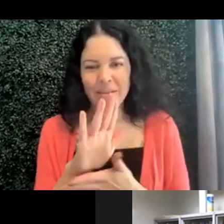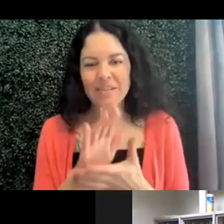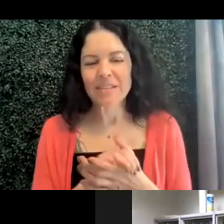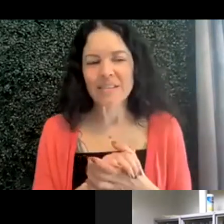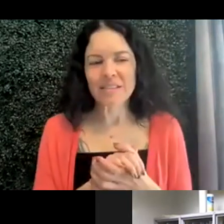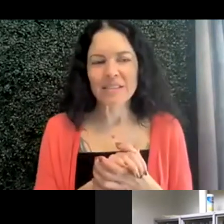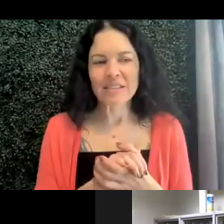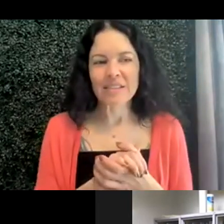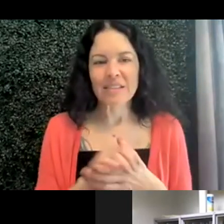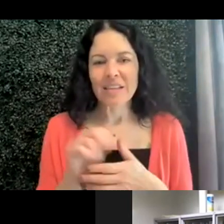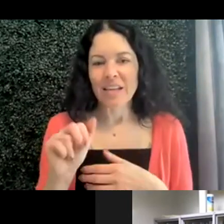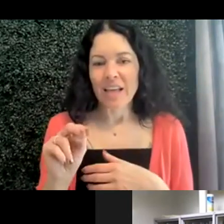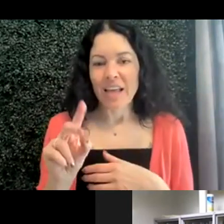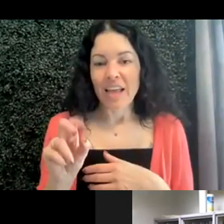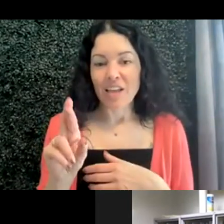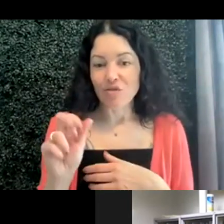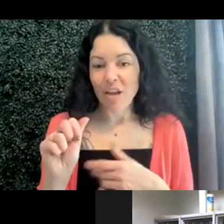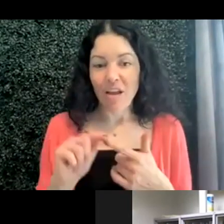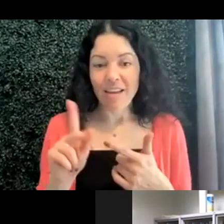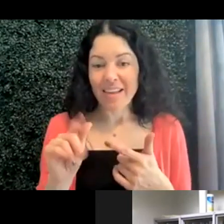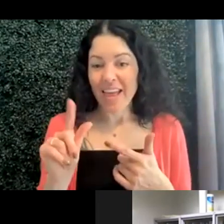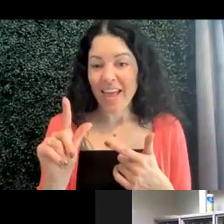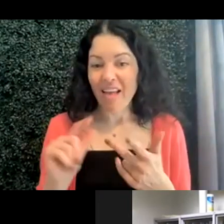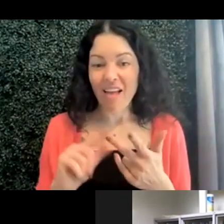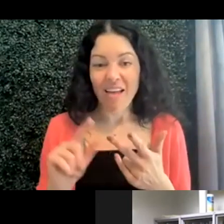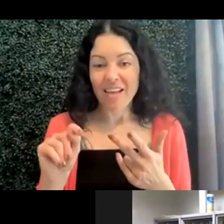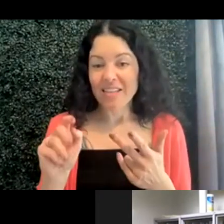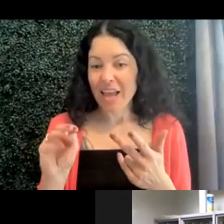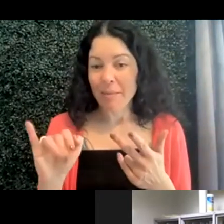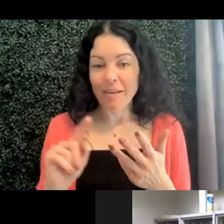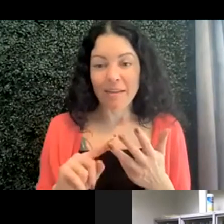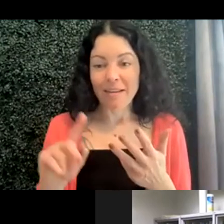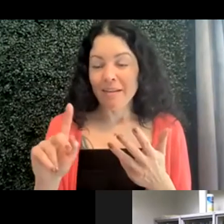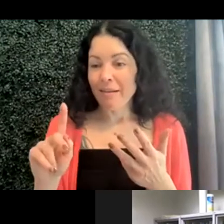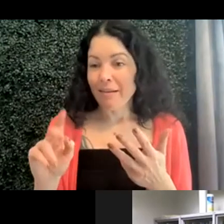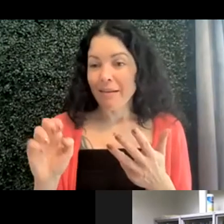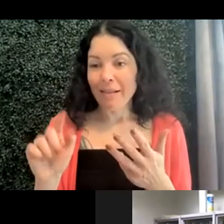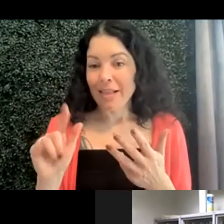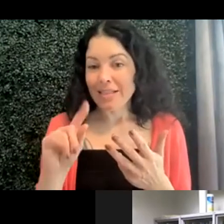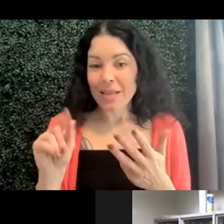Andrea, Kayla, Tami, and Elizabeth on the back end in particular.